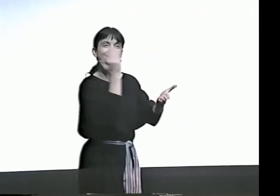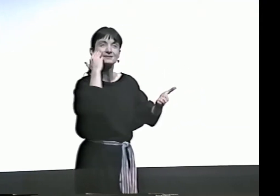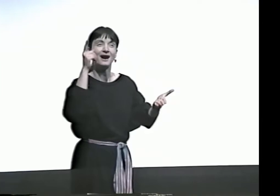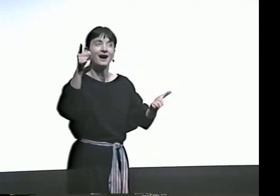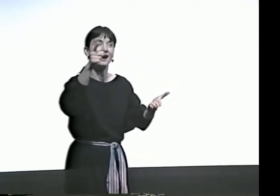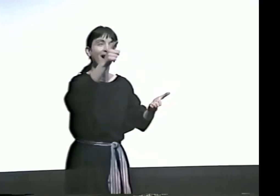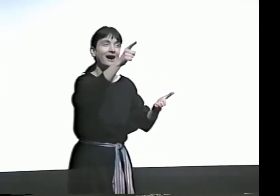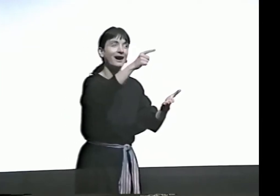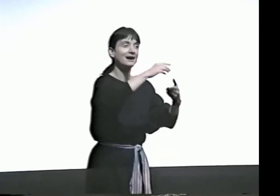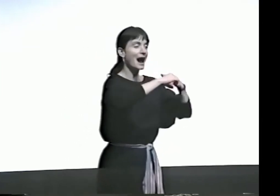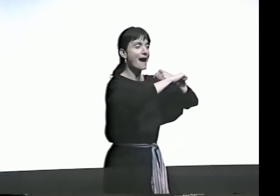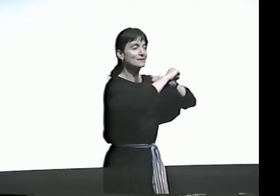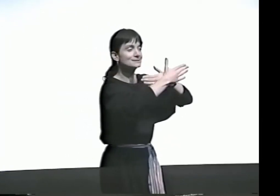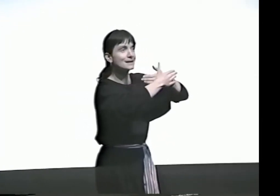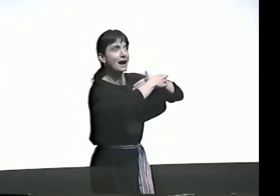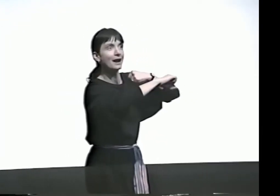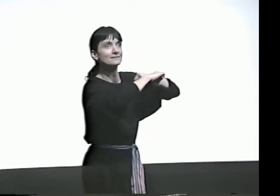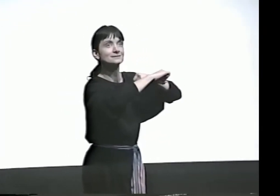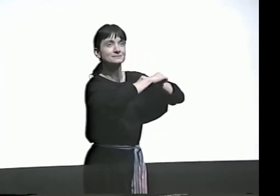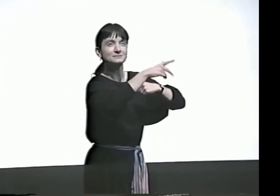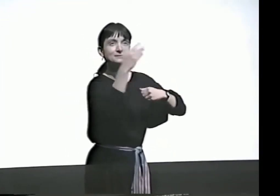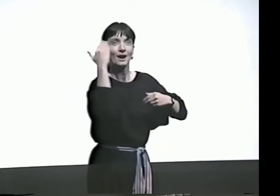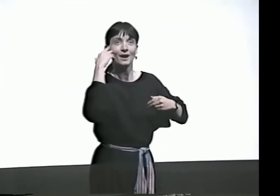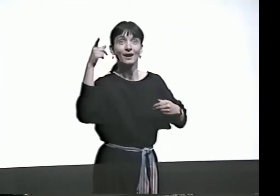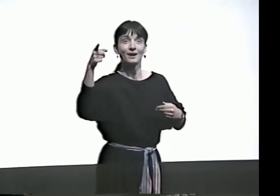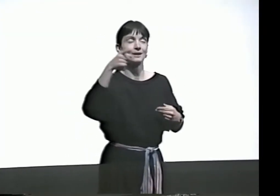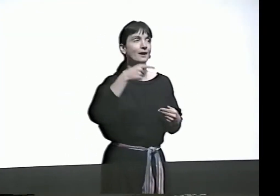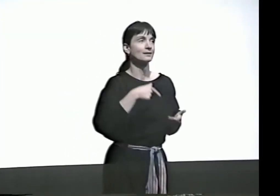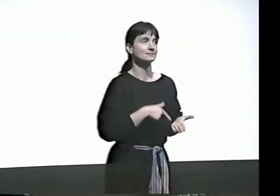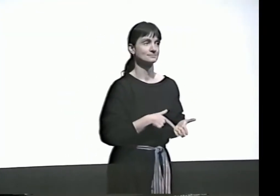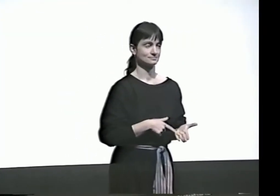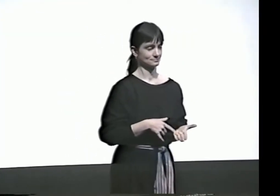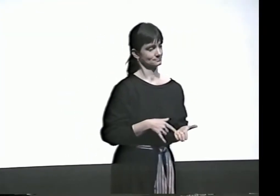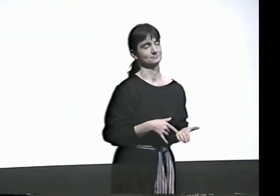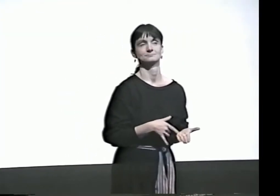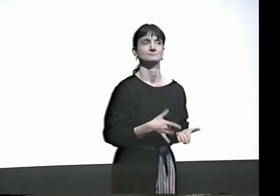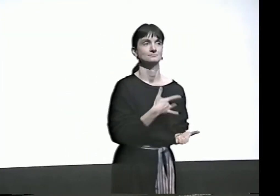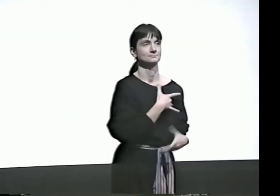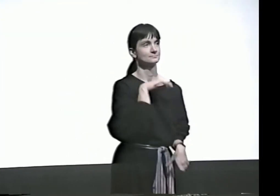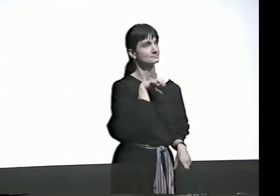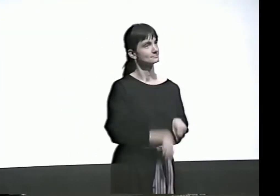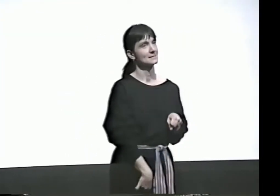WITH A NUMBER UNDERNEATH THEM, YOU KNOW, ON THE REVERSE SIDE, THERE'S AN ADVERTISEMENT?